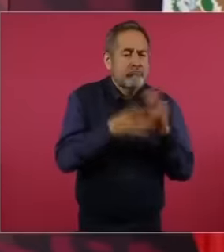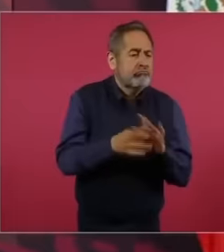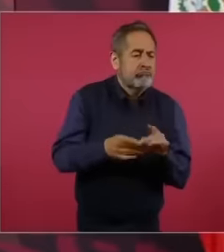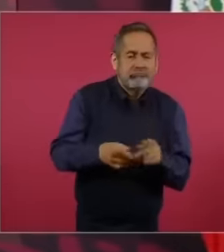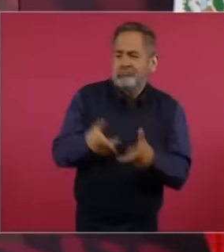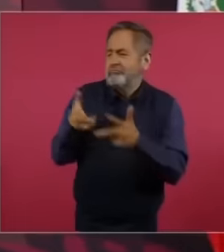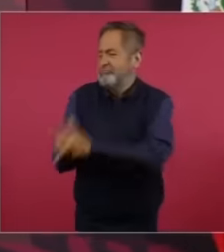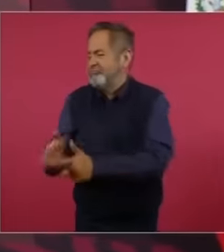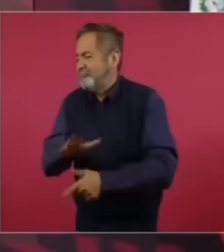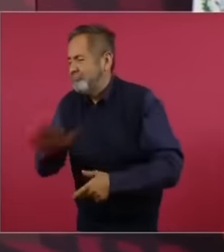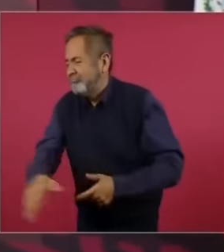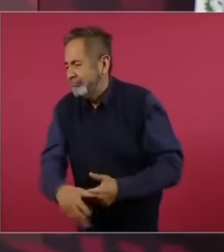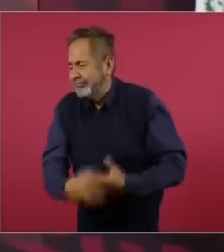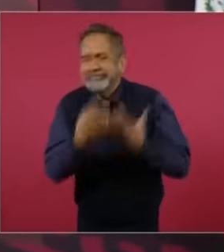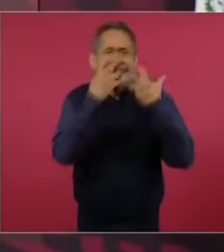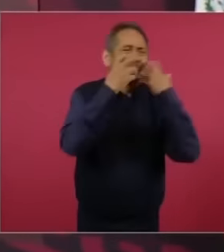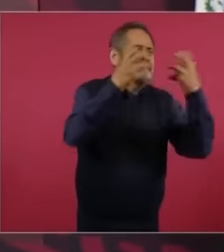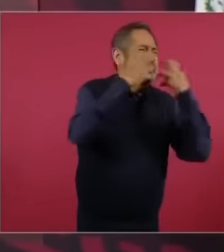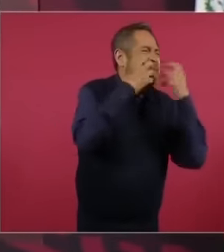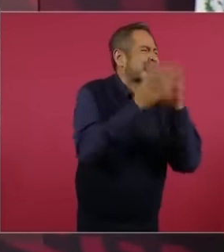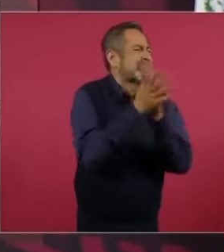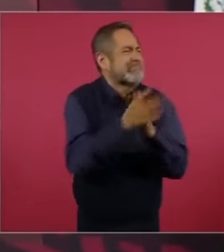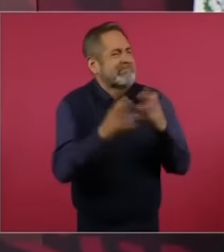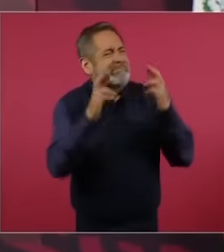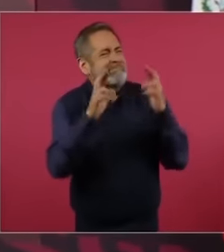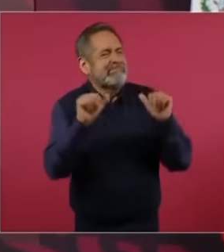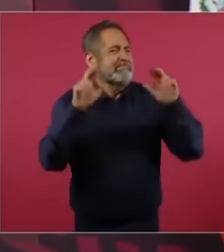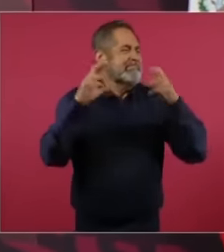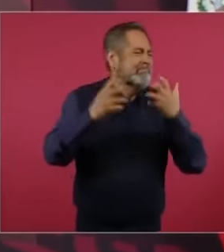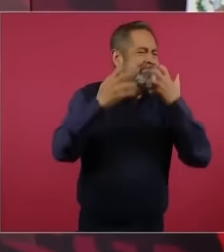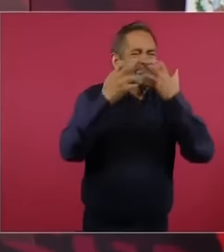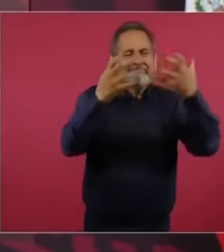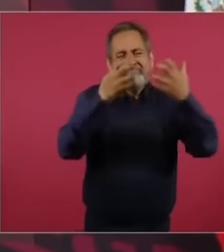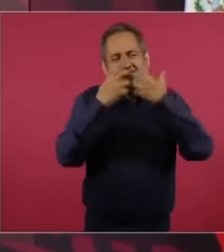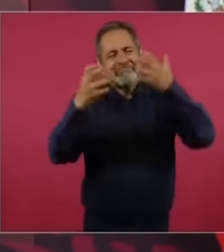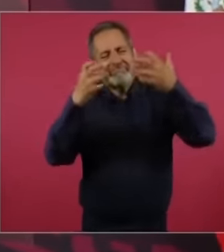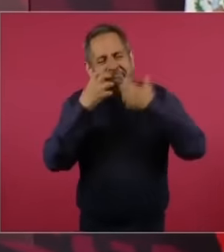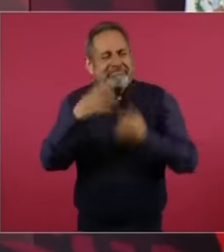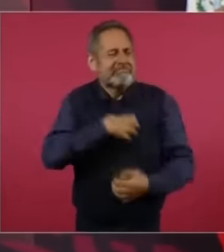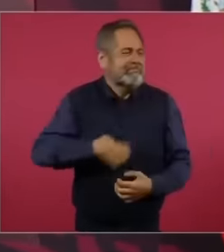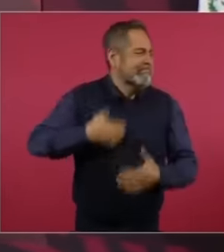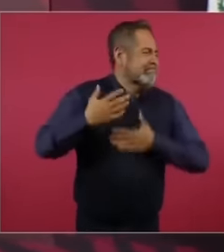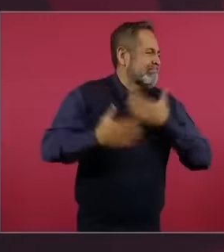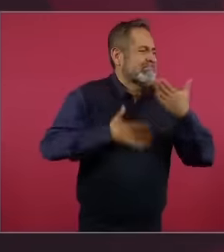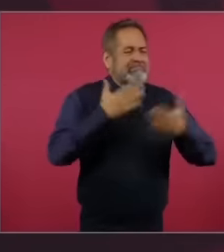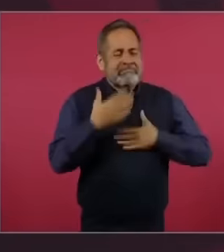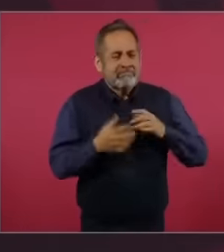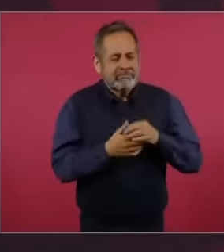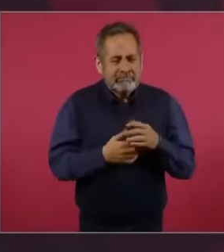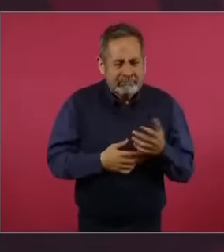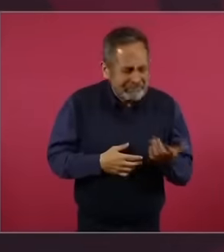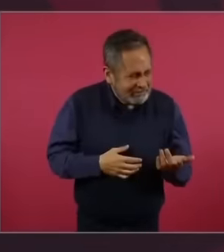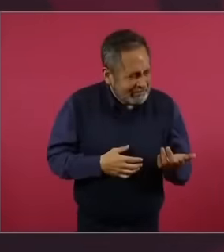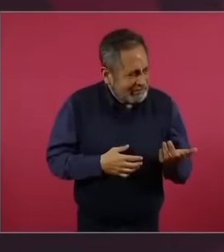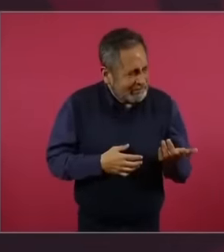streets. So that is in the story , Alfonso Taracena has it in